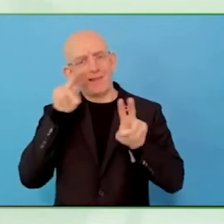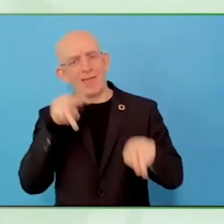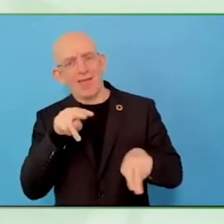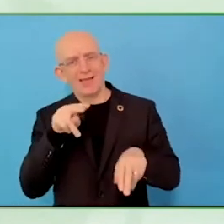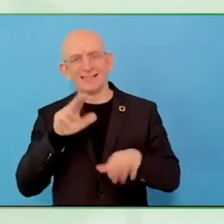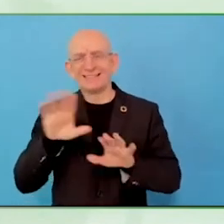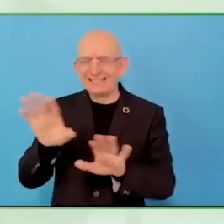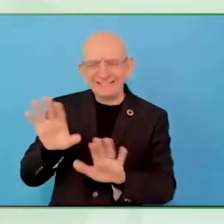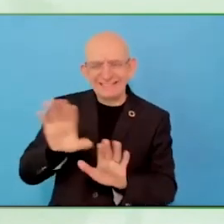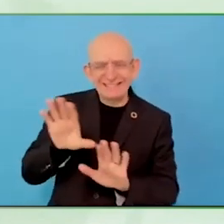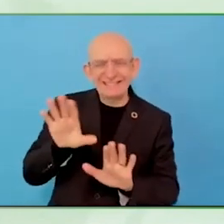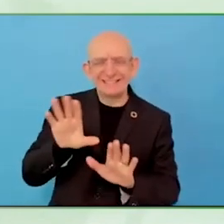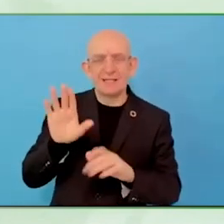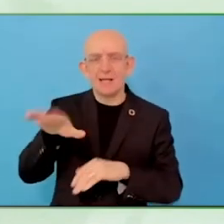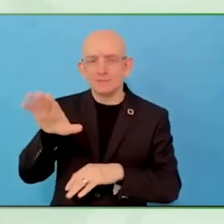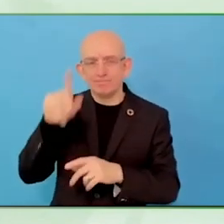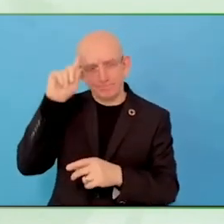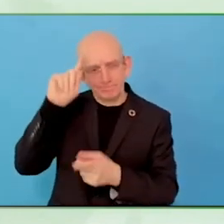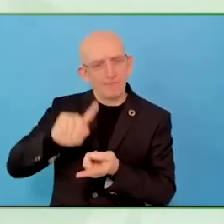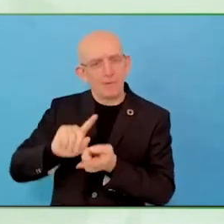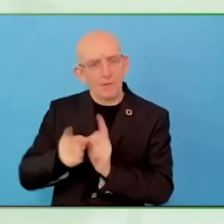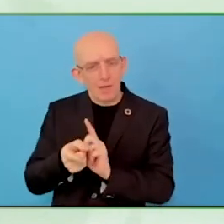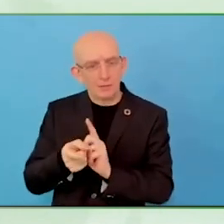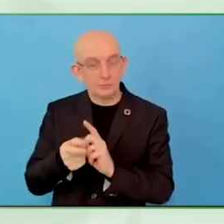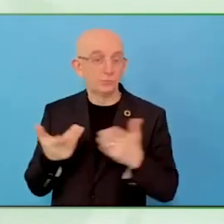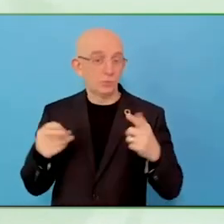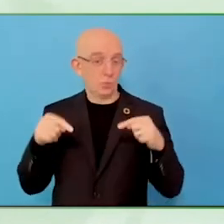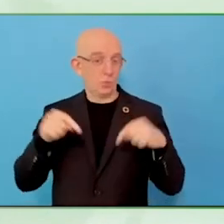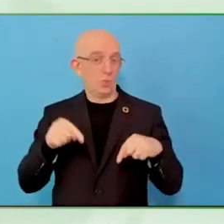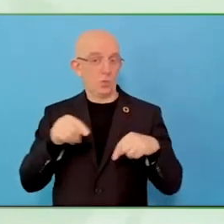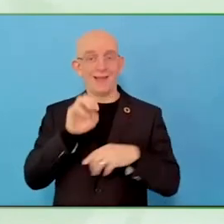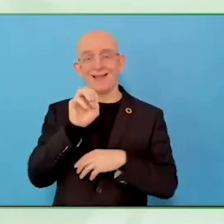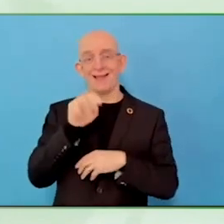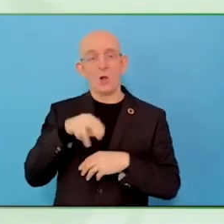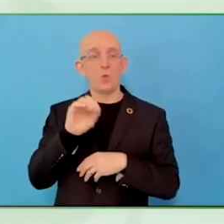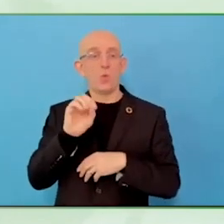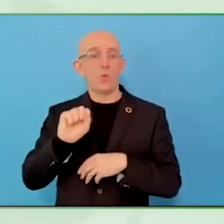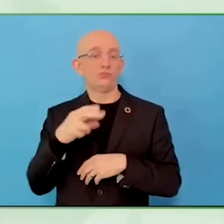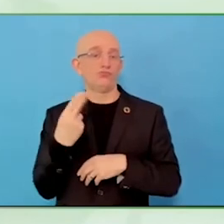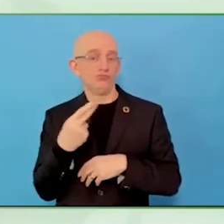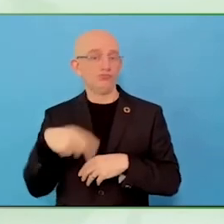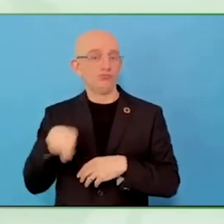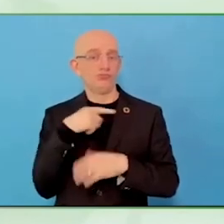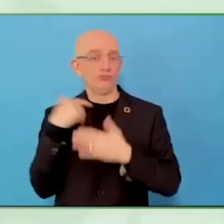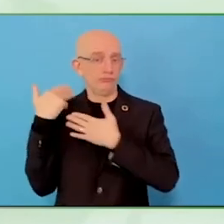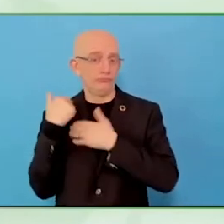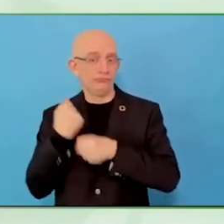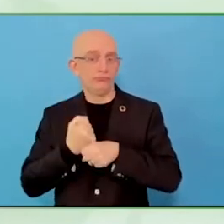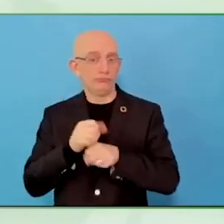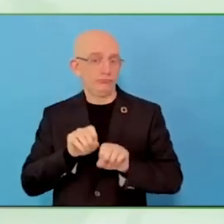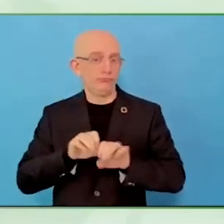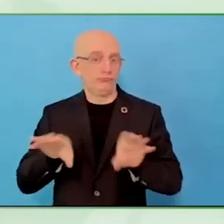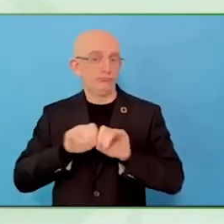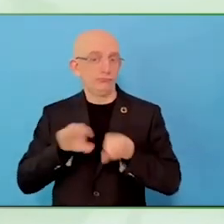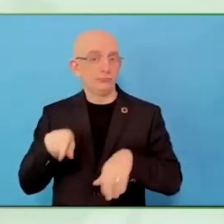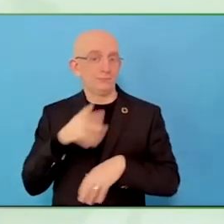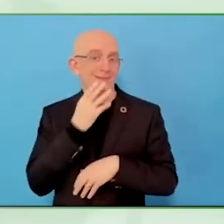I know from some of the work we do at The Harkin Institute about employing people with disabilities that especially for psychosocial